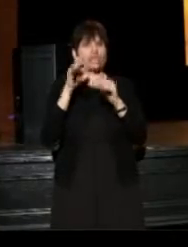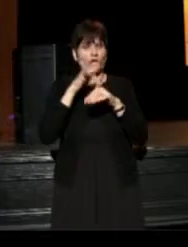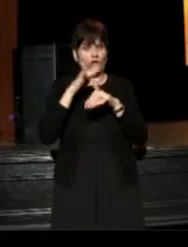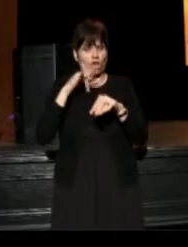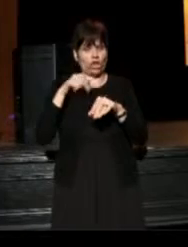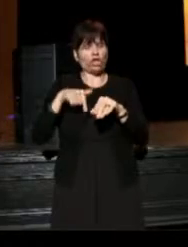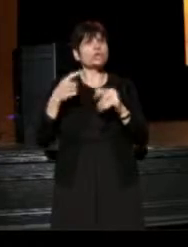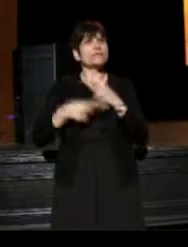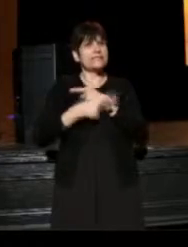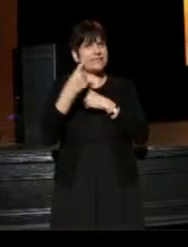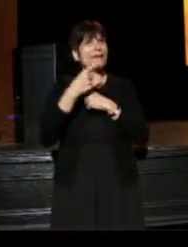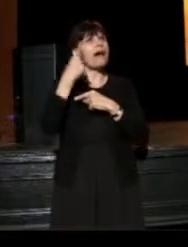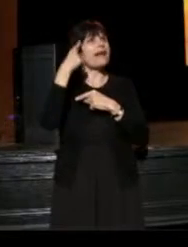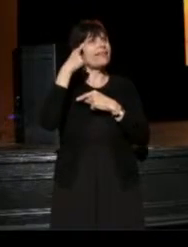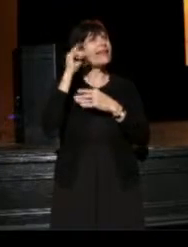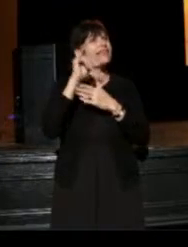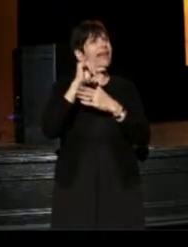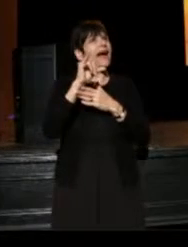but I think that that has been--